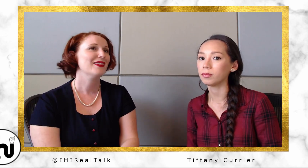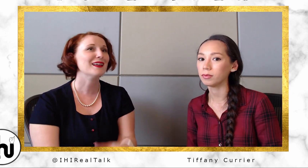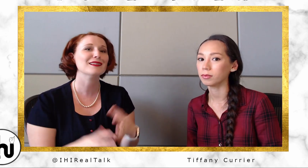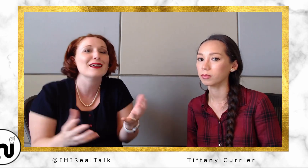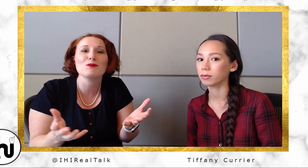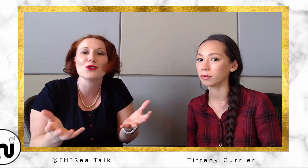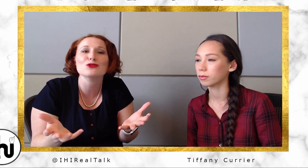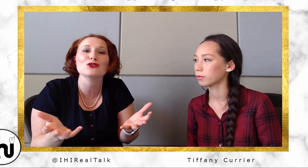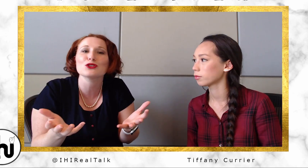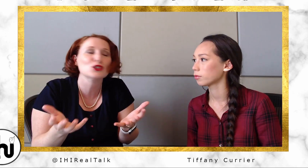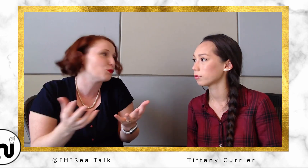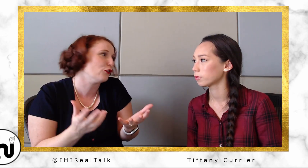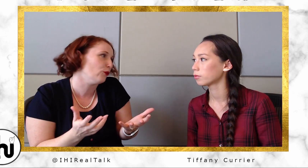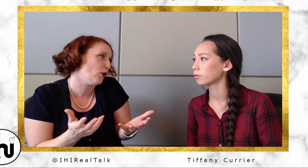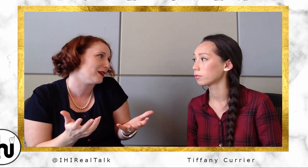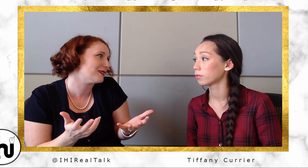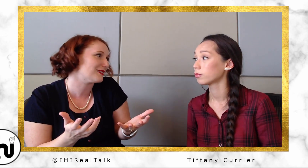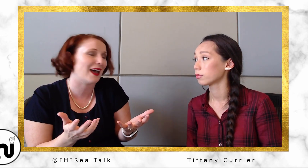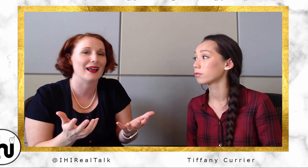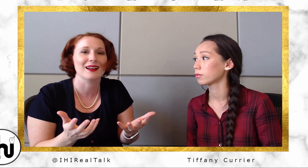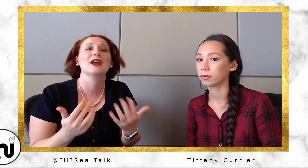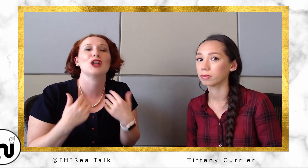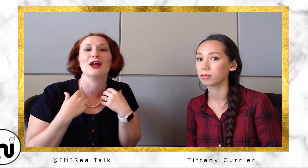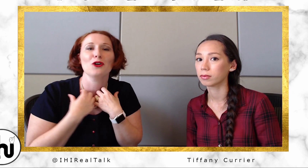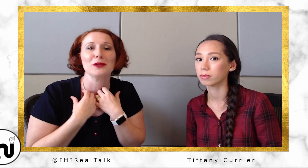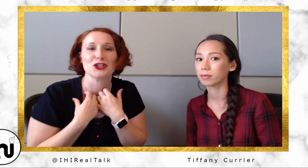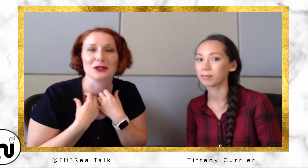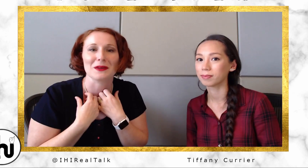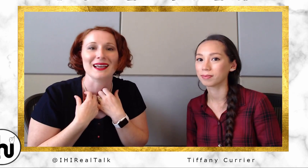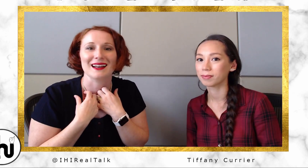That... Like those are such beautiful moments that I normally shouldn't be in because